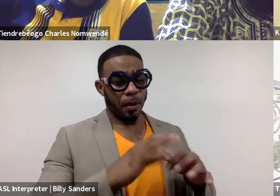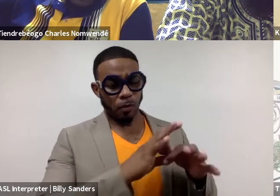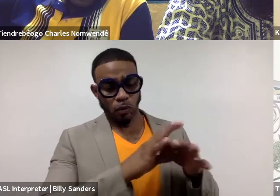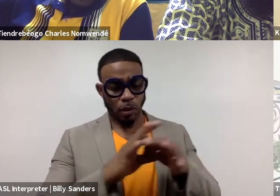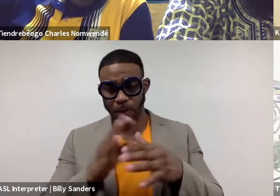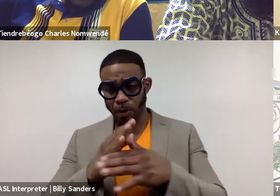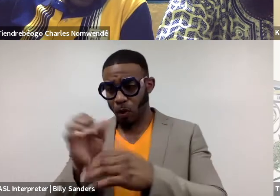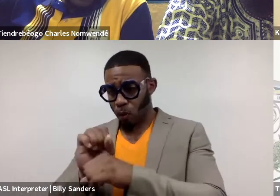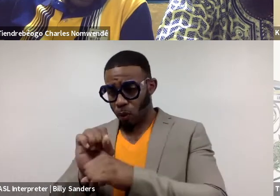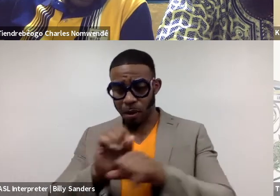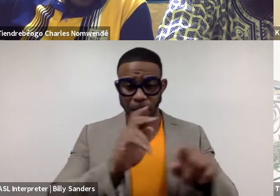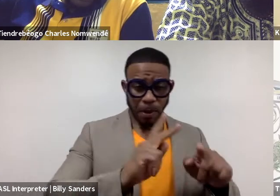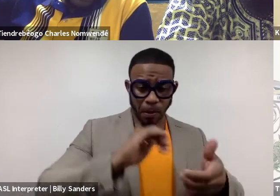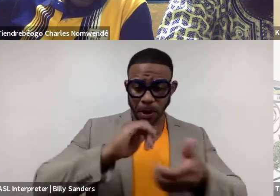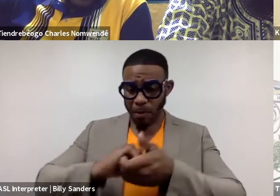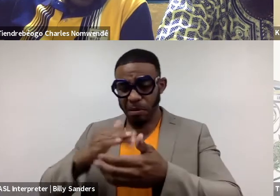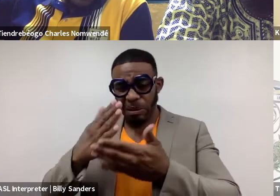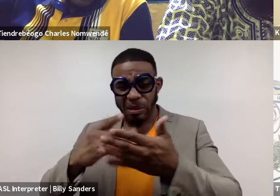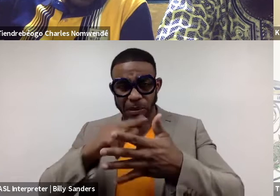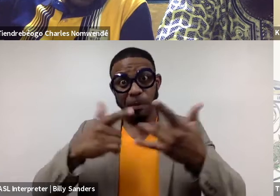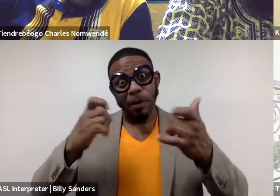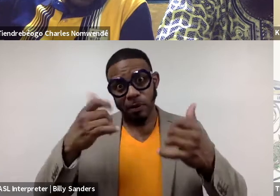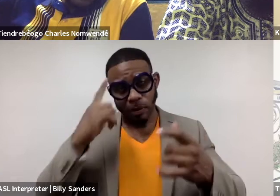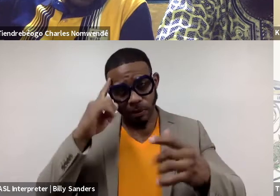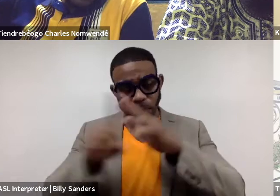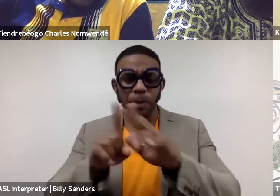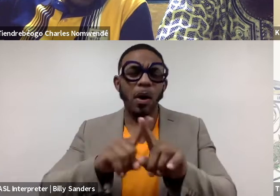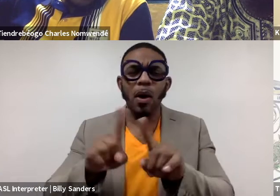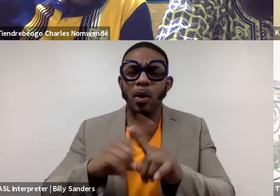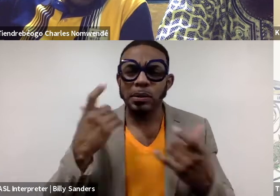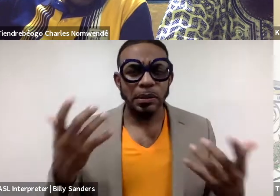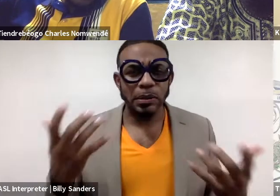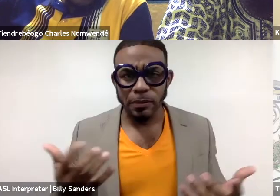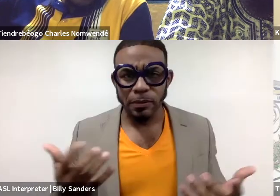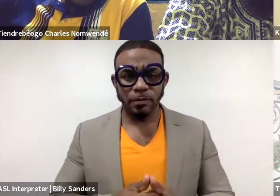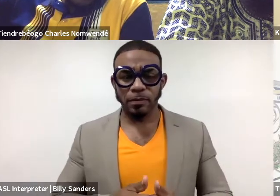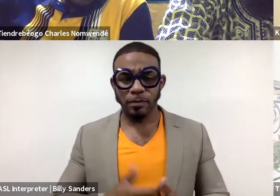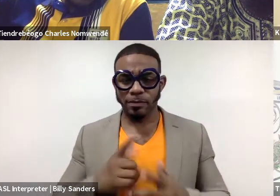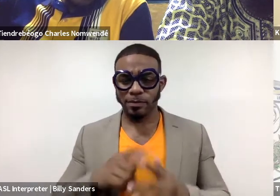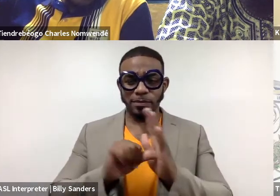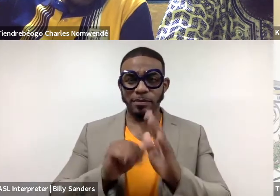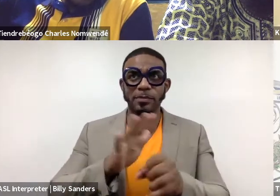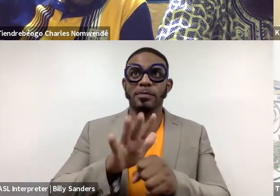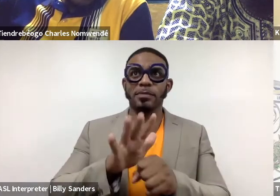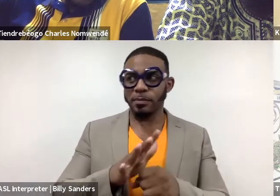collaboration are some big ones that come up, but also I can't emphasize just taking a step back